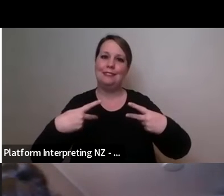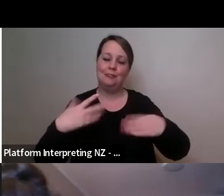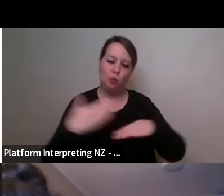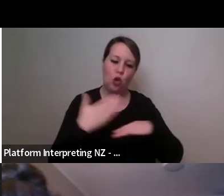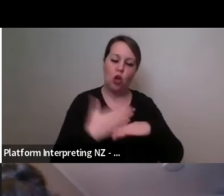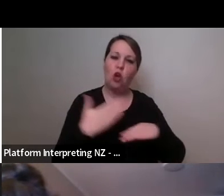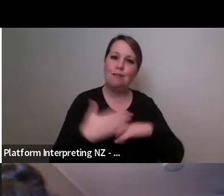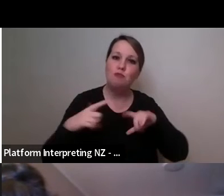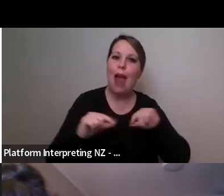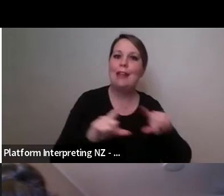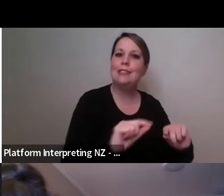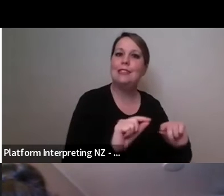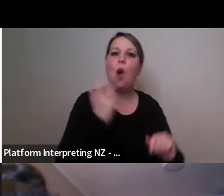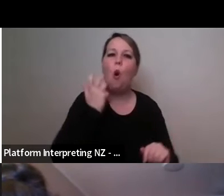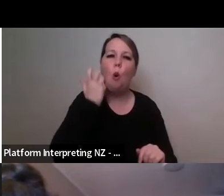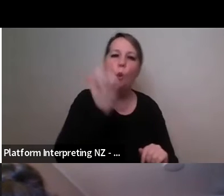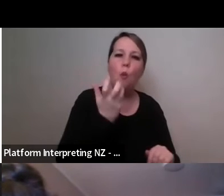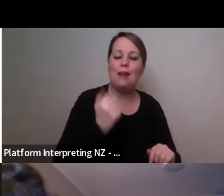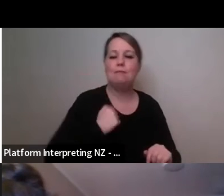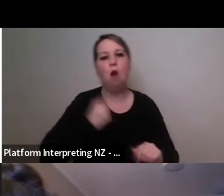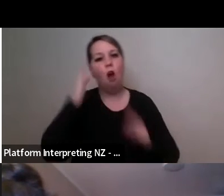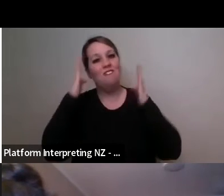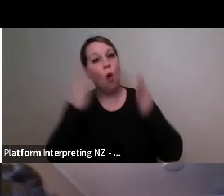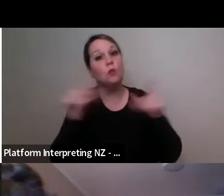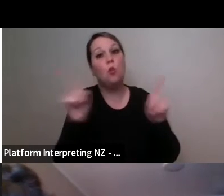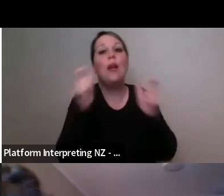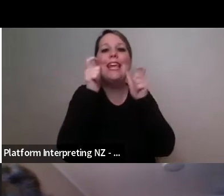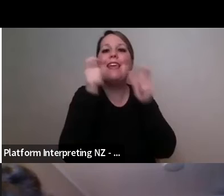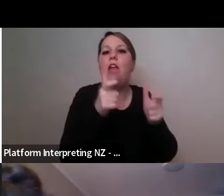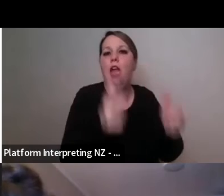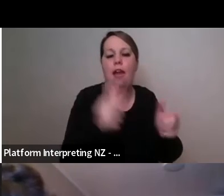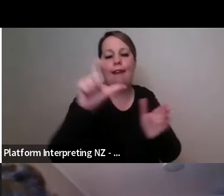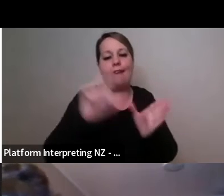um as we get into the studio where where are our body, mind and spirit today um are there any need-to-knows